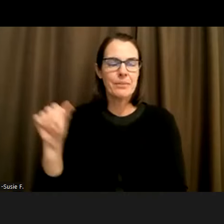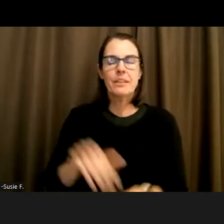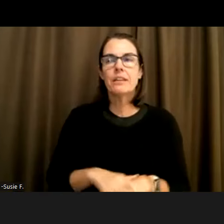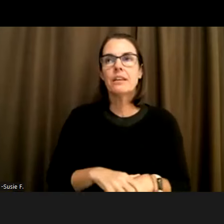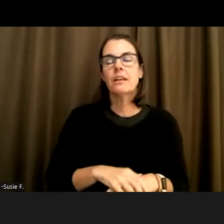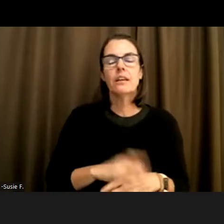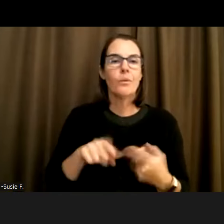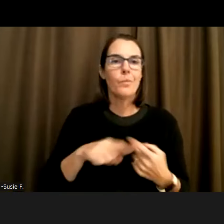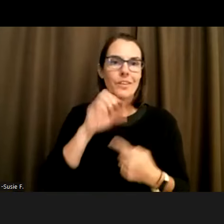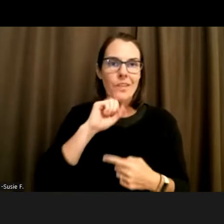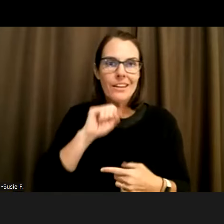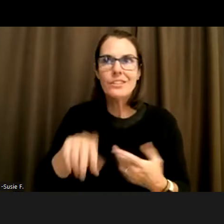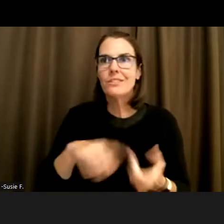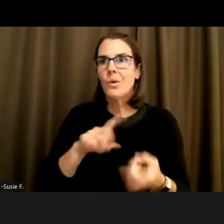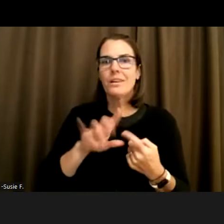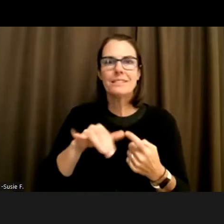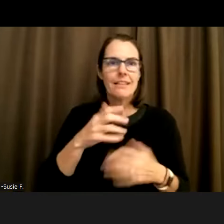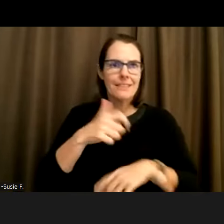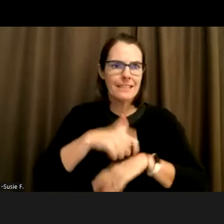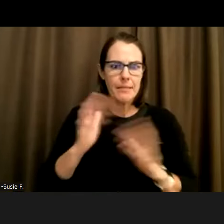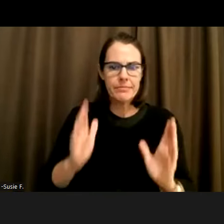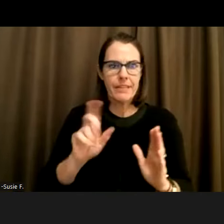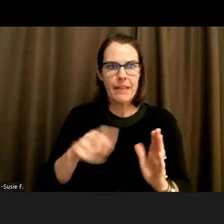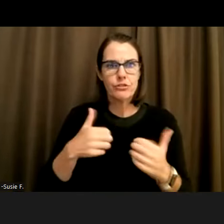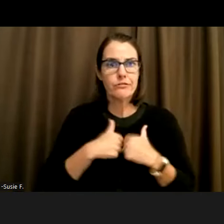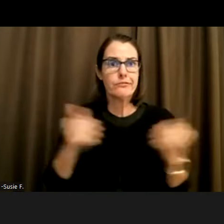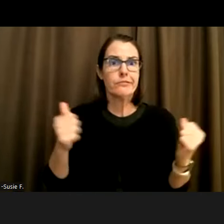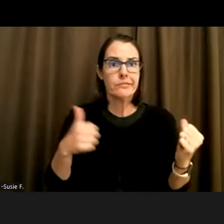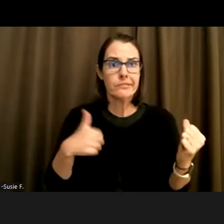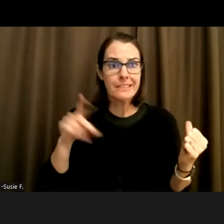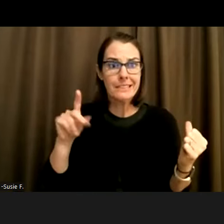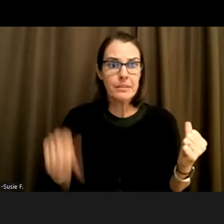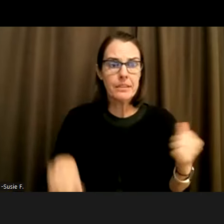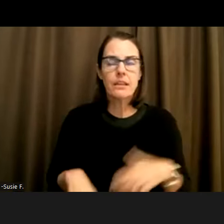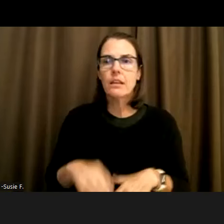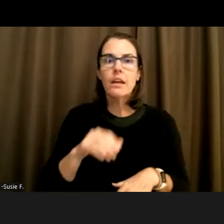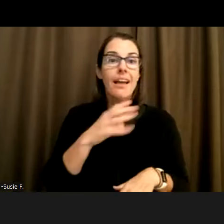is that when is that spot and then it's also the not having to like. We shouldn't have to share everything